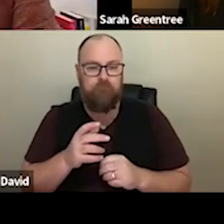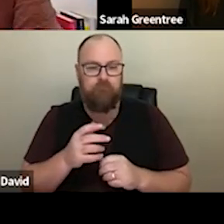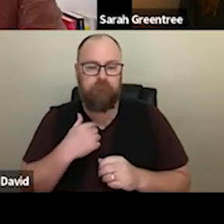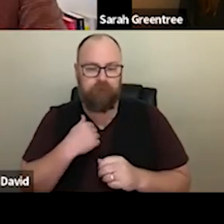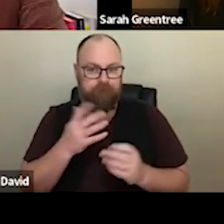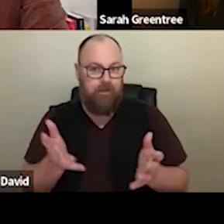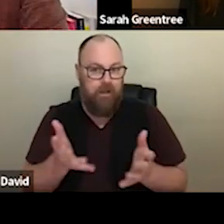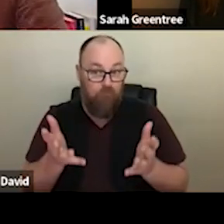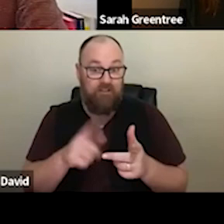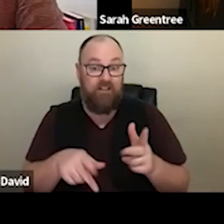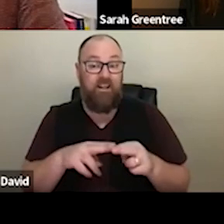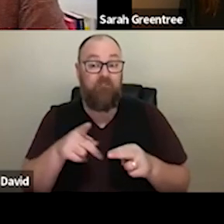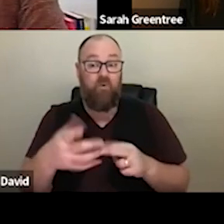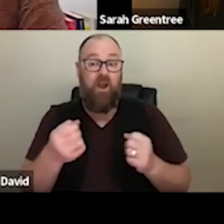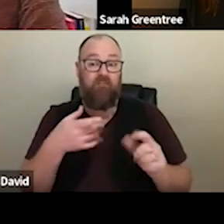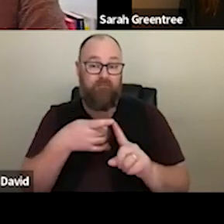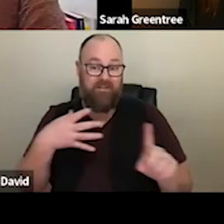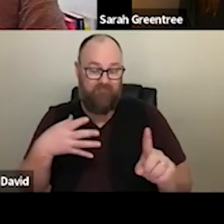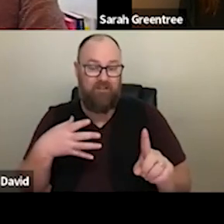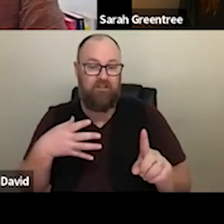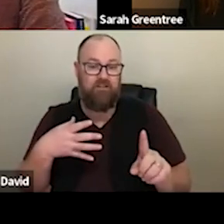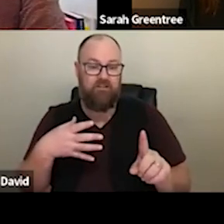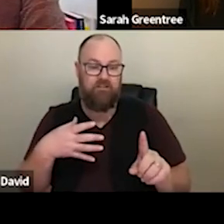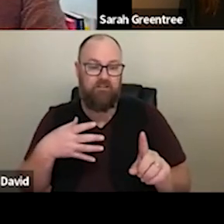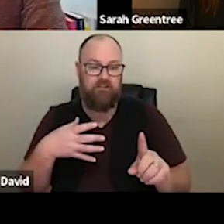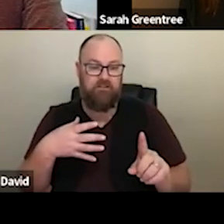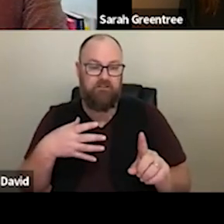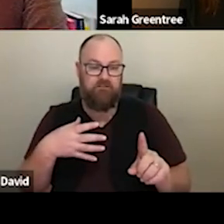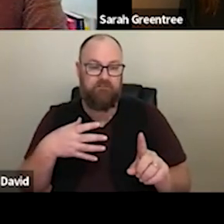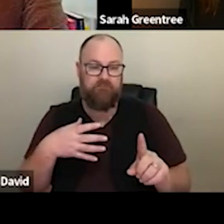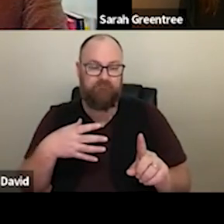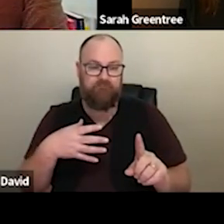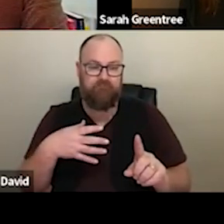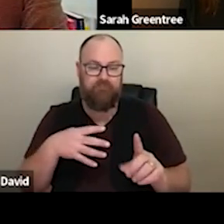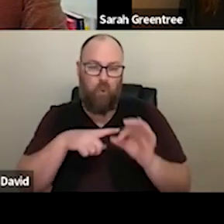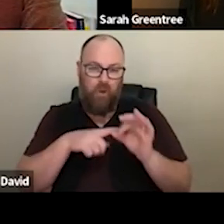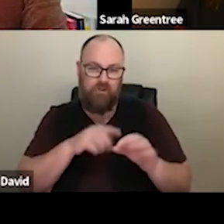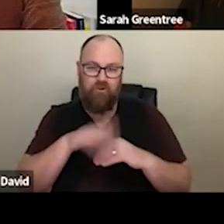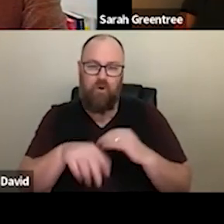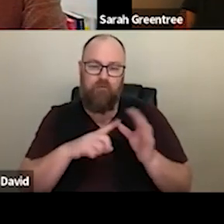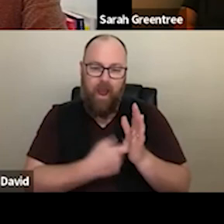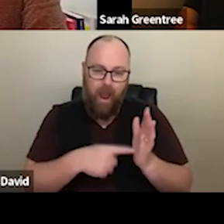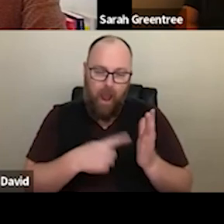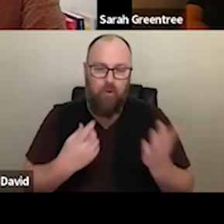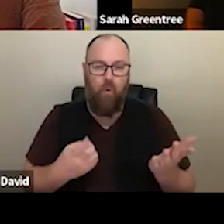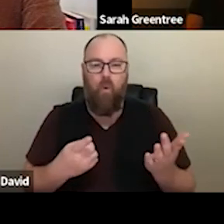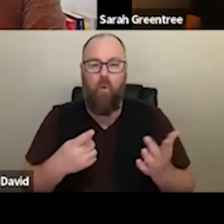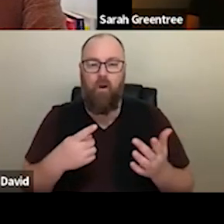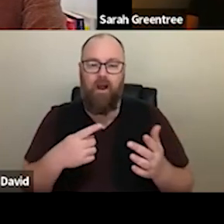got specific context, a contextual questions around particular art form areas of practice, to speak to our heads of practice. areas of practice, to speak to a heads of